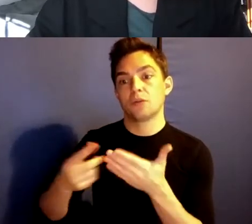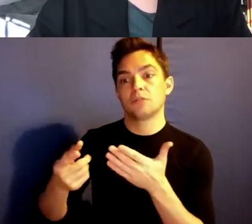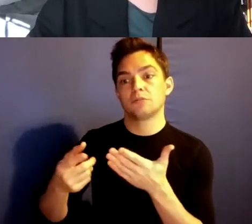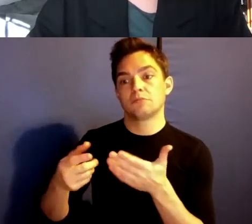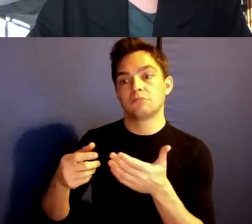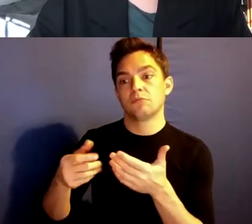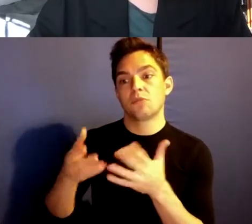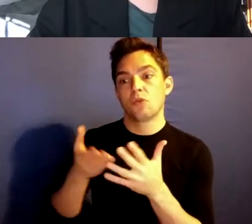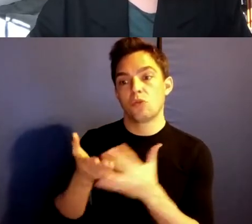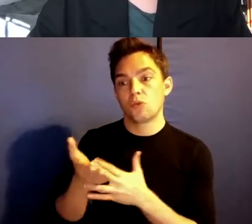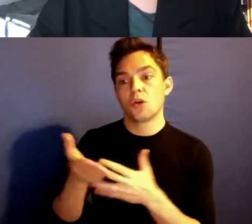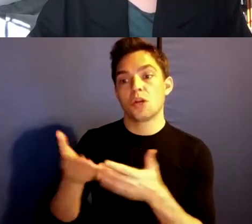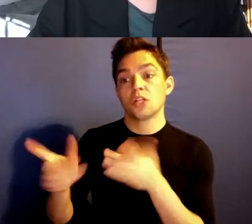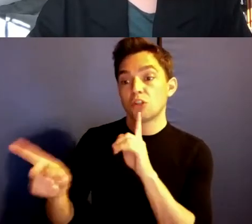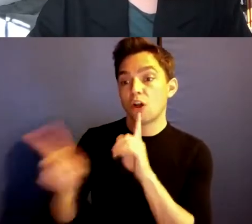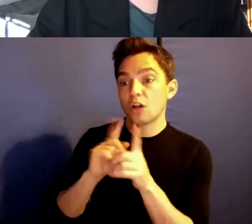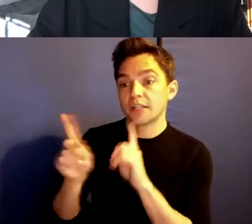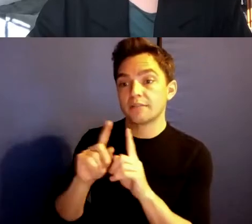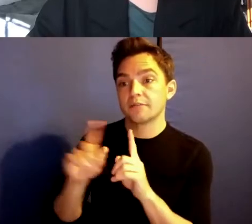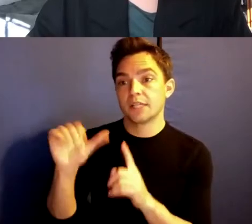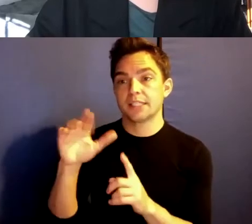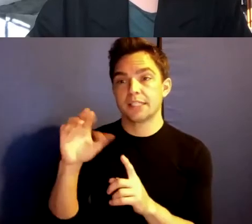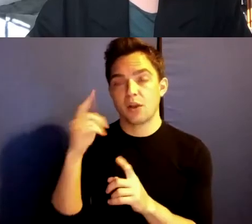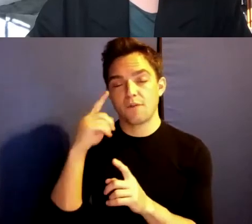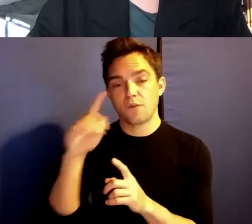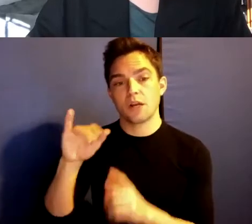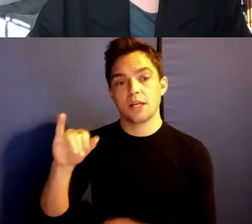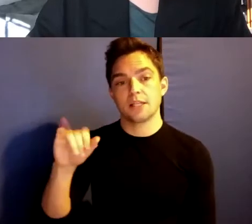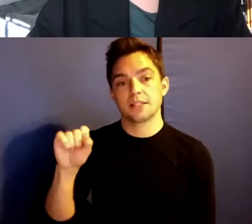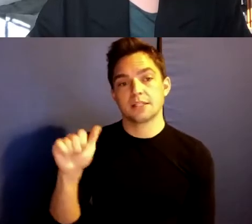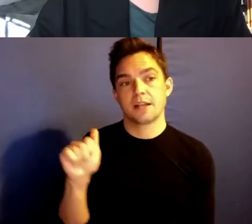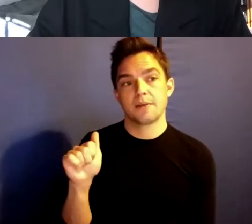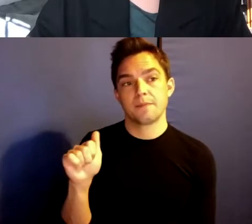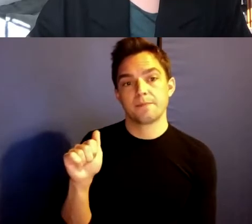and care, for Isa. So yes I would think wondering if you could